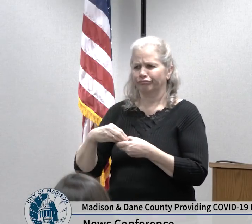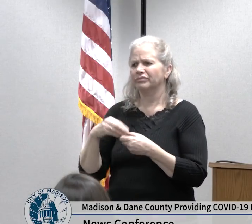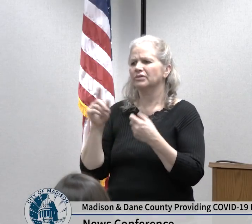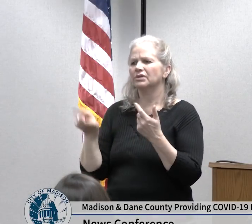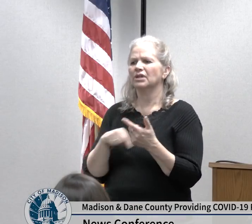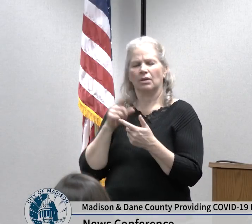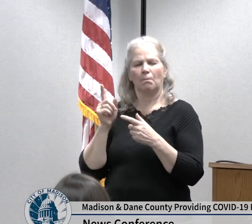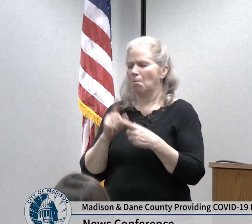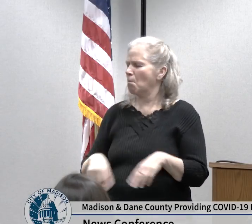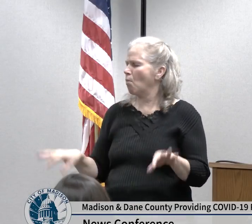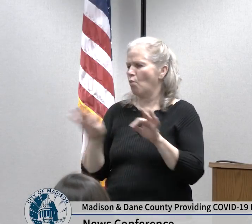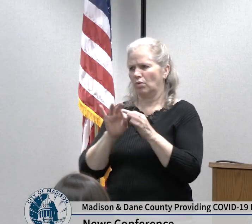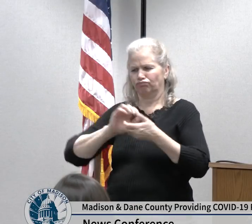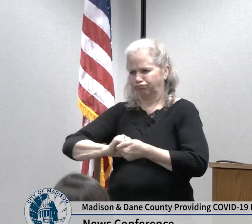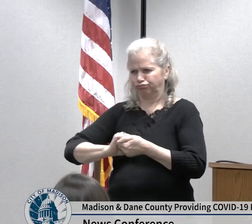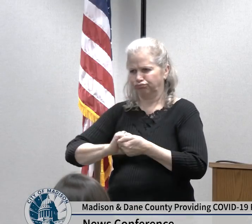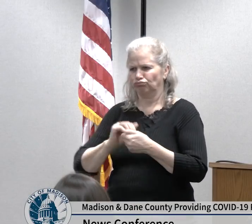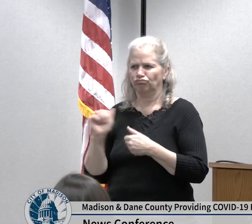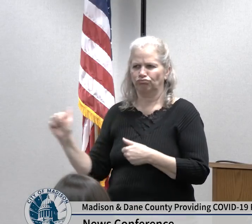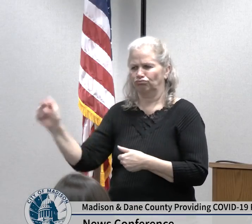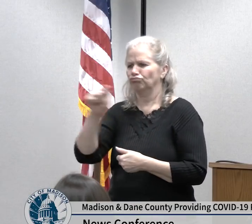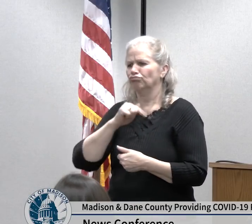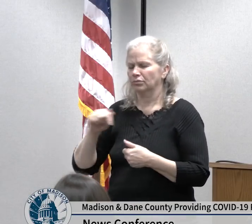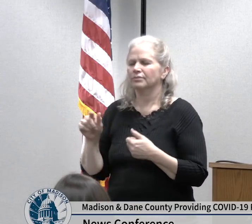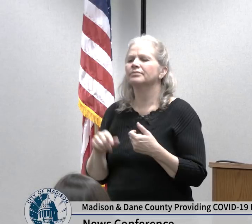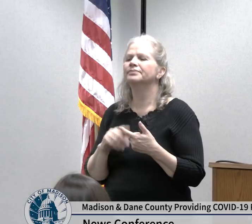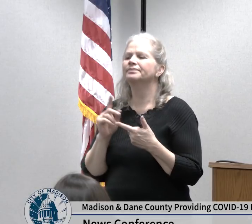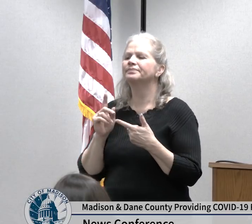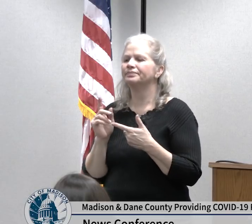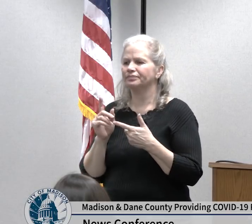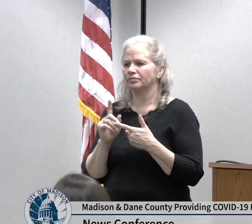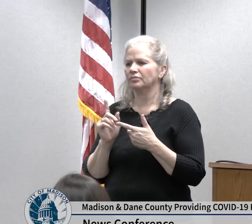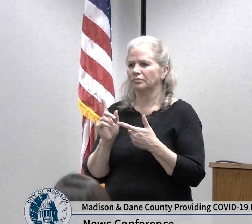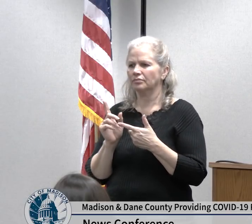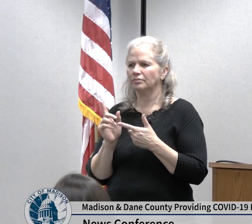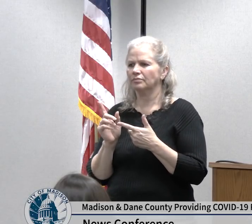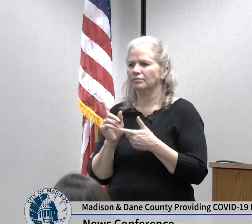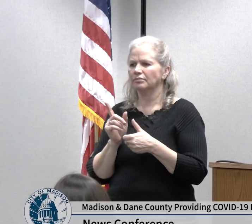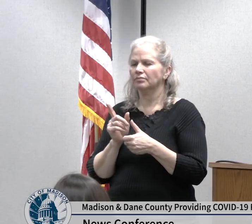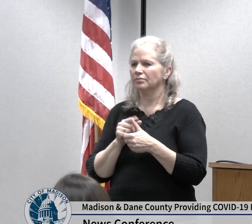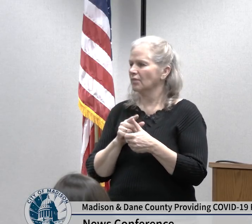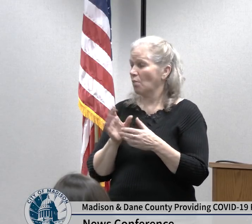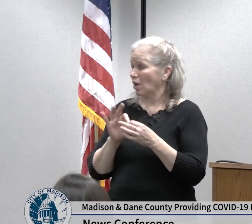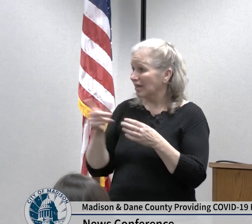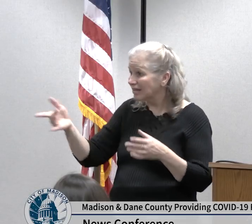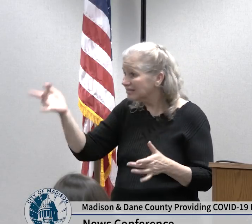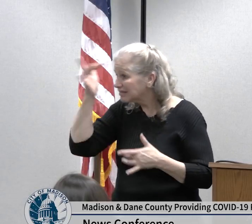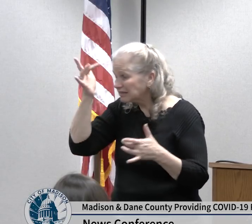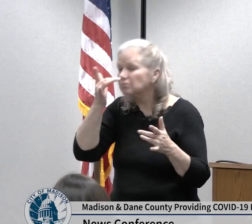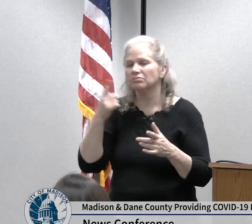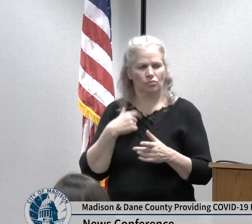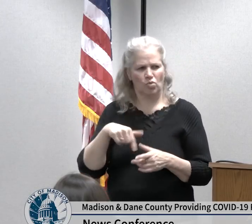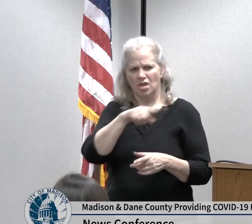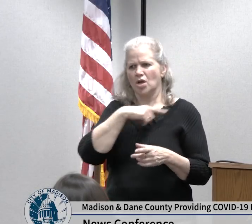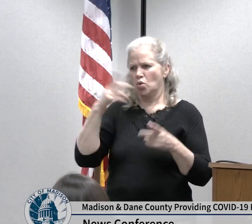systems will come together and be fully prepared to support those who need healthcare delivery in all kinds of traditional and non-traditional ways